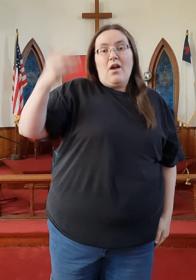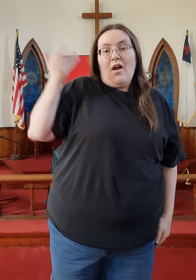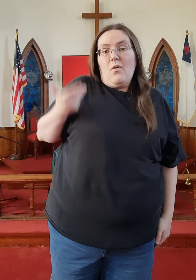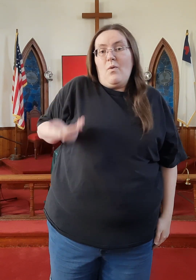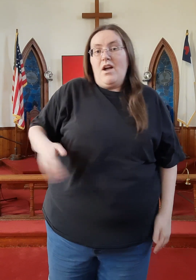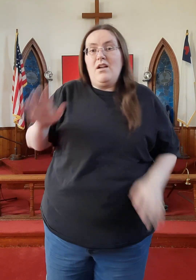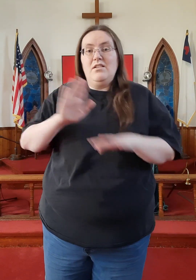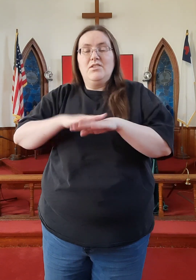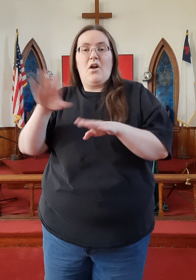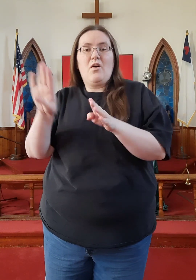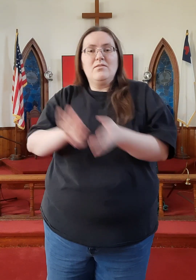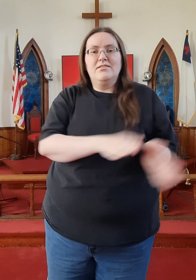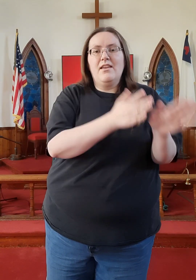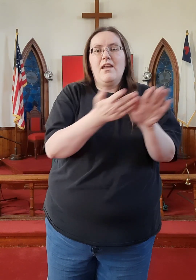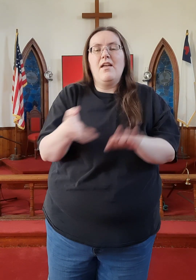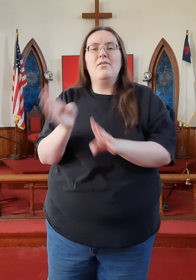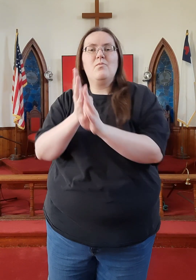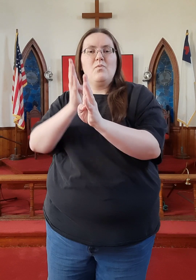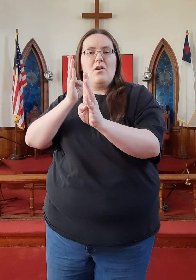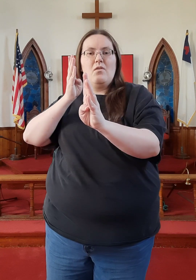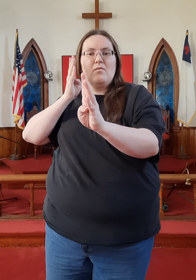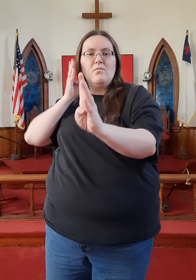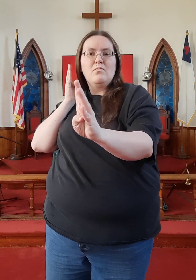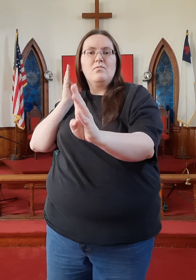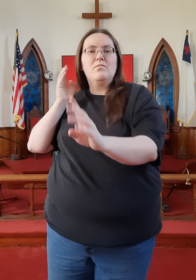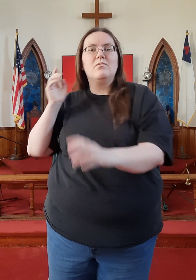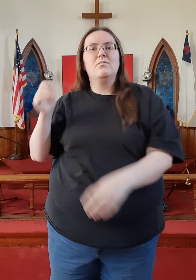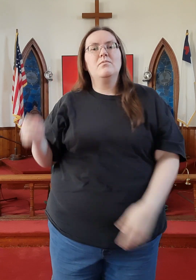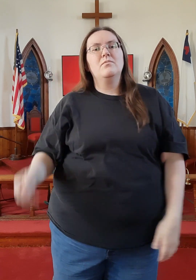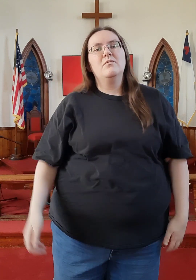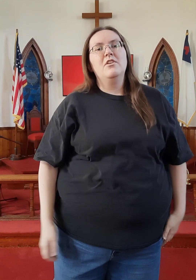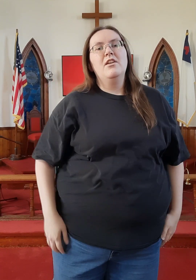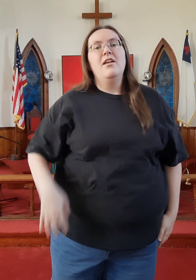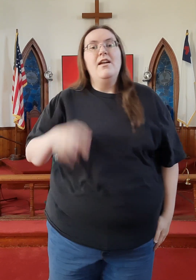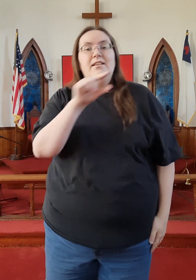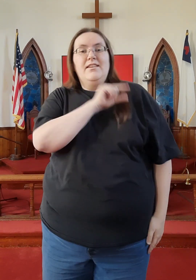There I was on death row